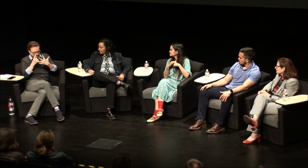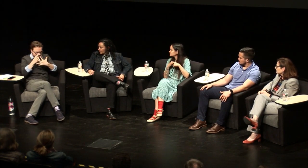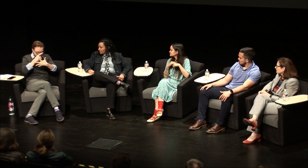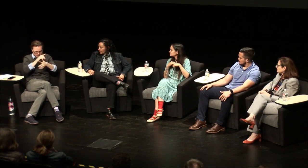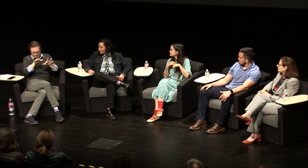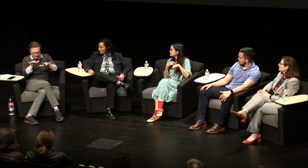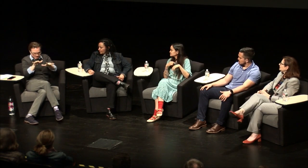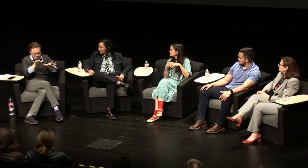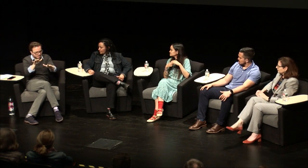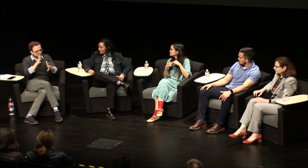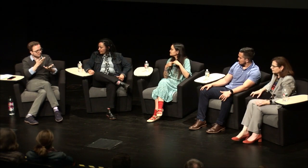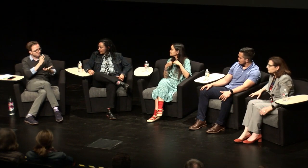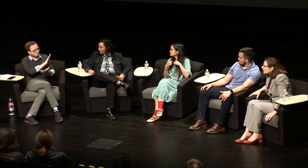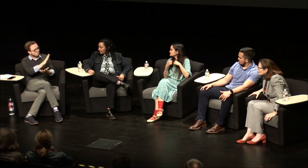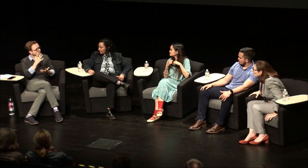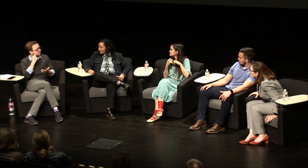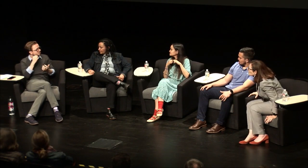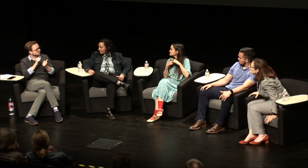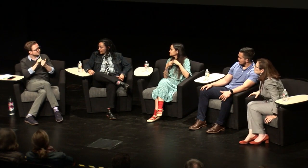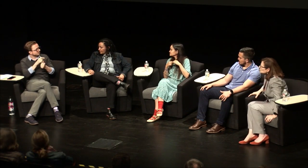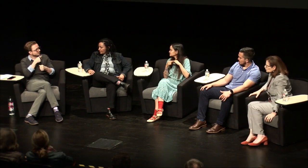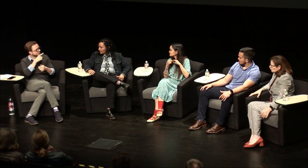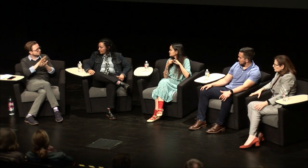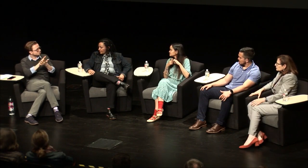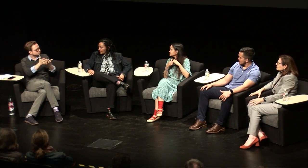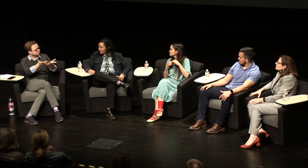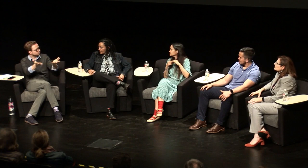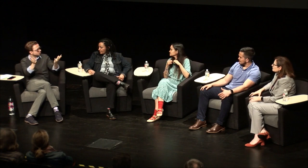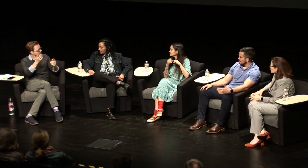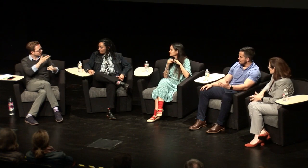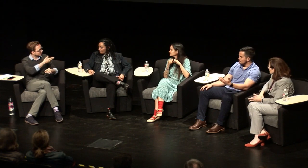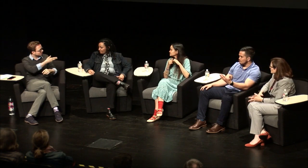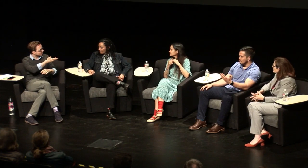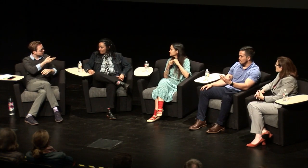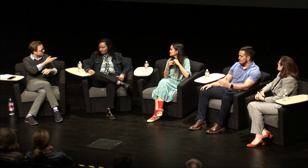a public or hearing school how do you feel about that that that idea that it